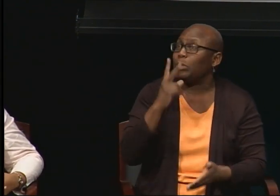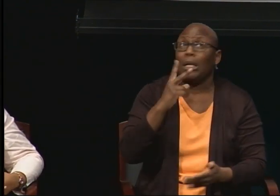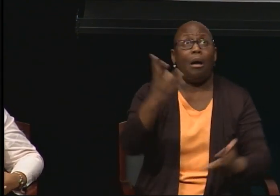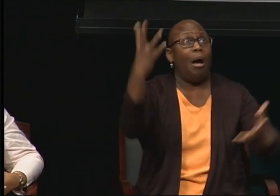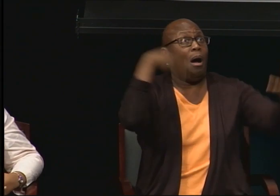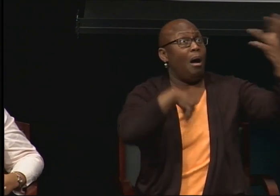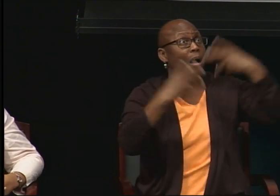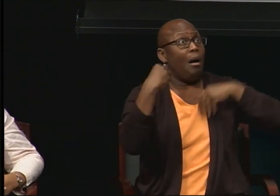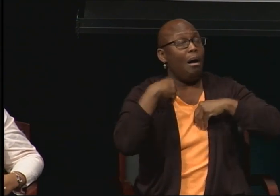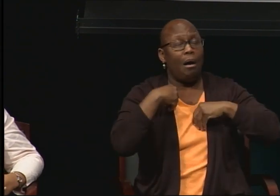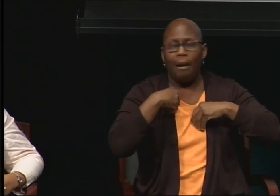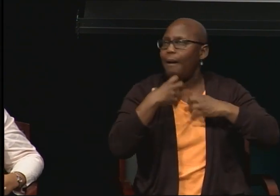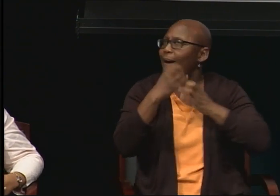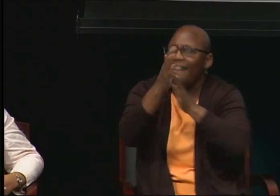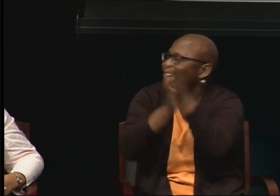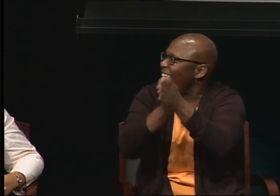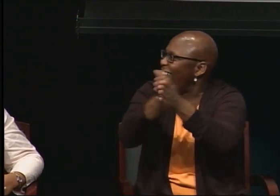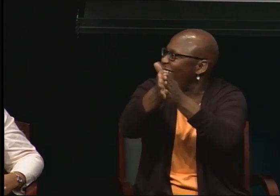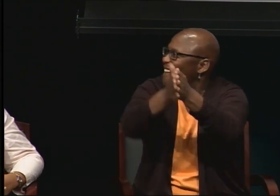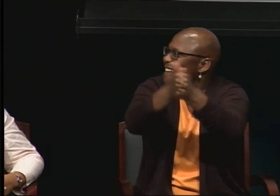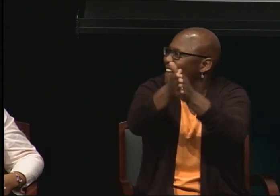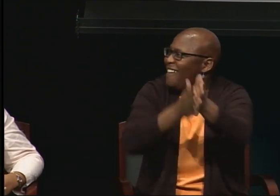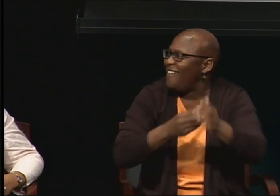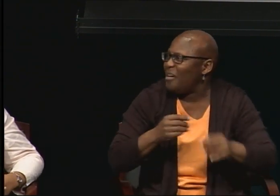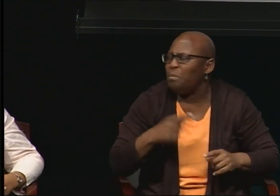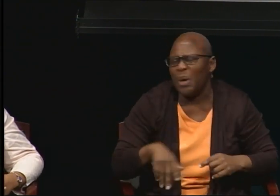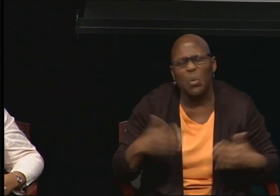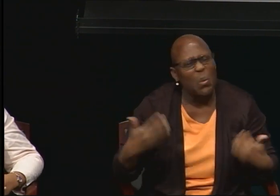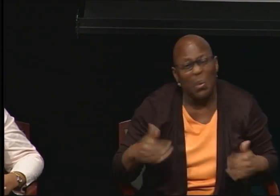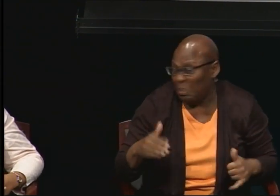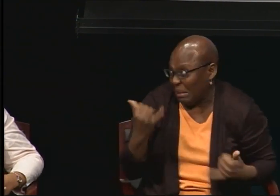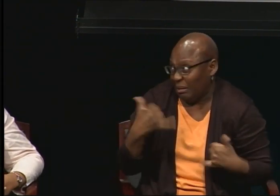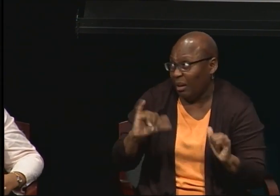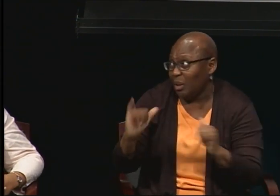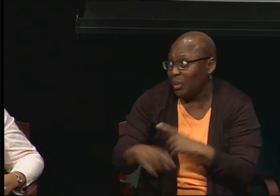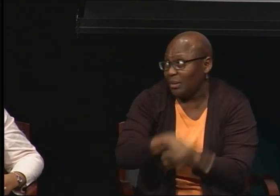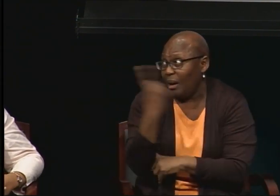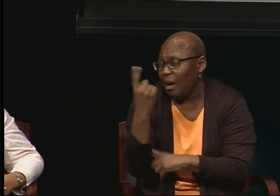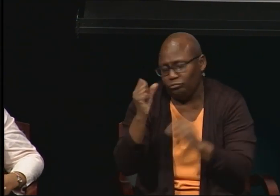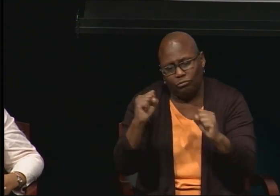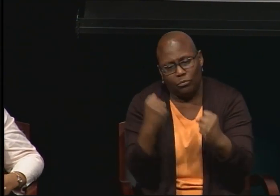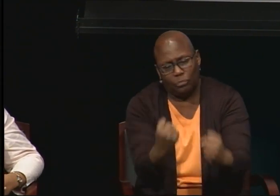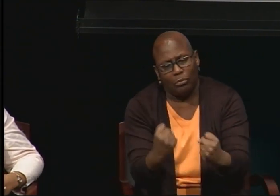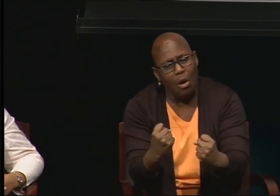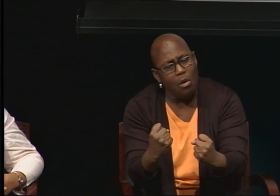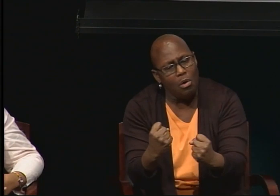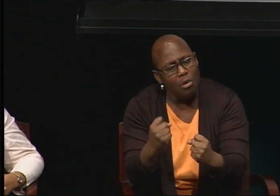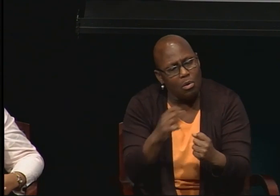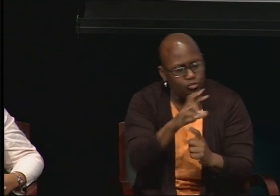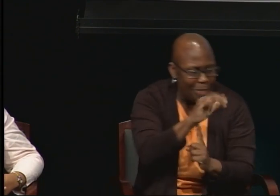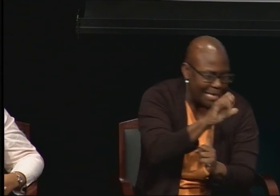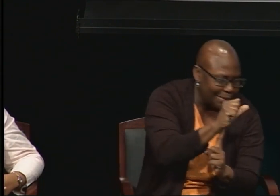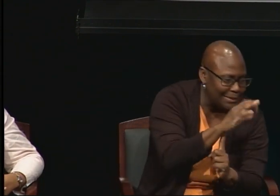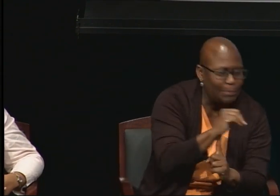than what they are currently dreaming of. And so you know regardless of racism and audism, there are many issues out there that are very strong.